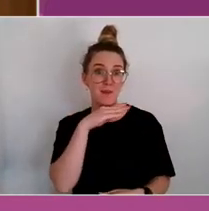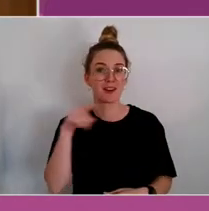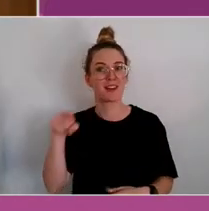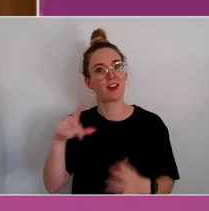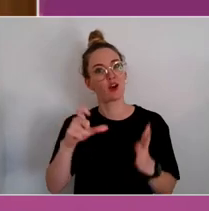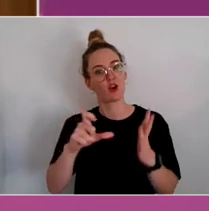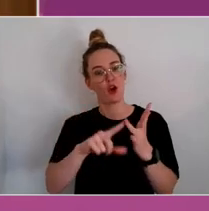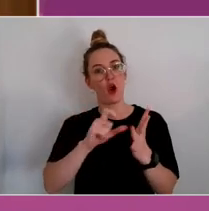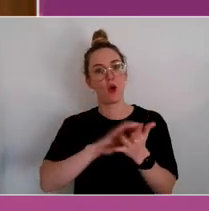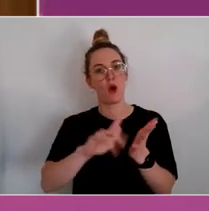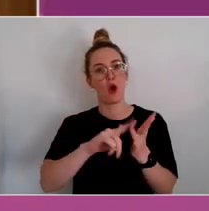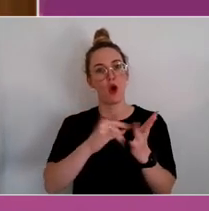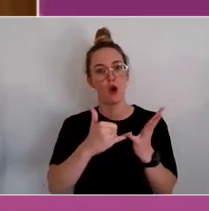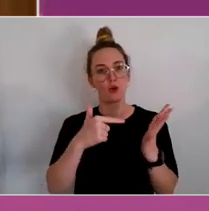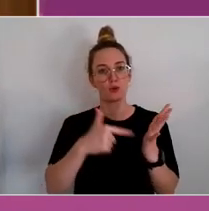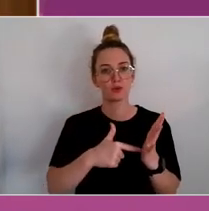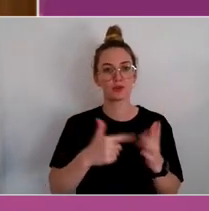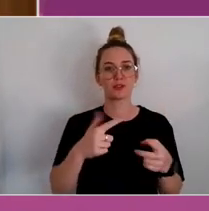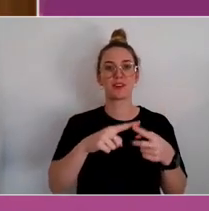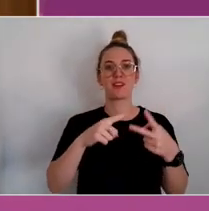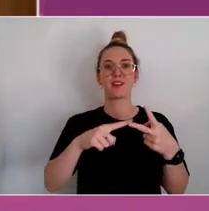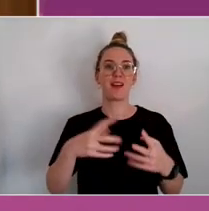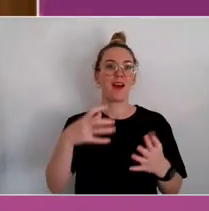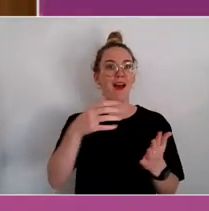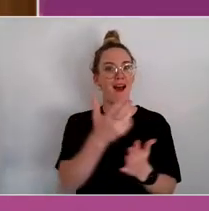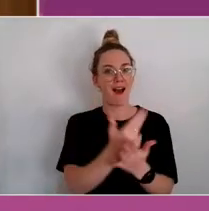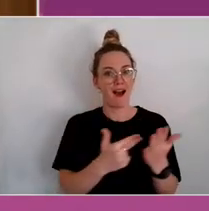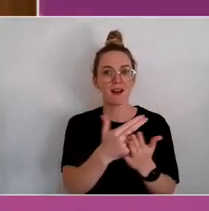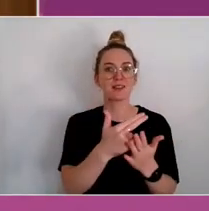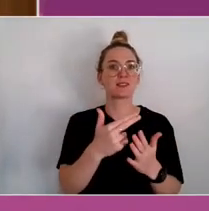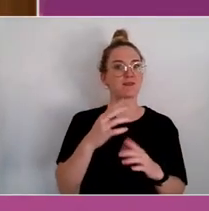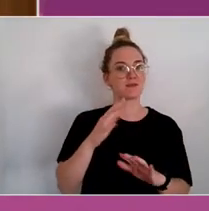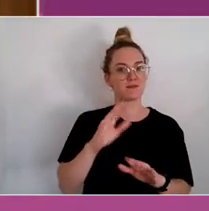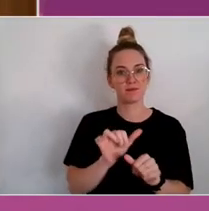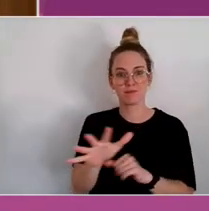Thanks to the Faculty of Fine Arts and Music and to the Creativity and Wellbeing Hallmark Research Initiative.